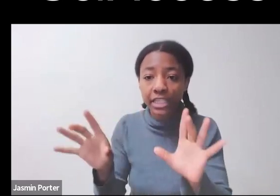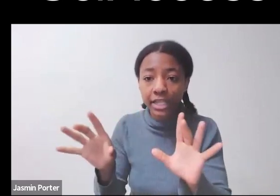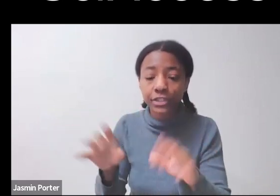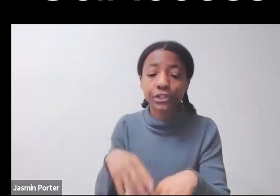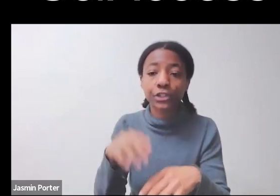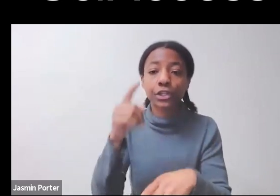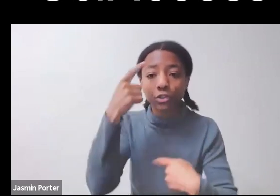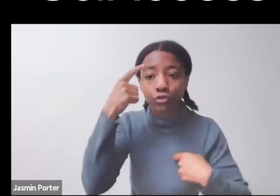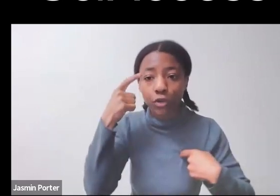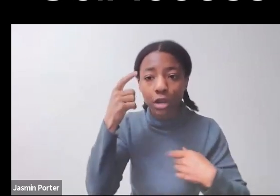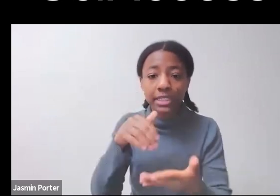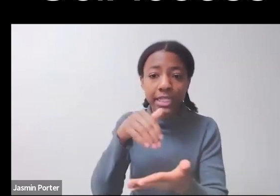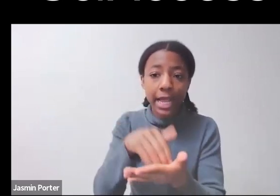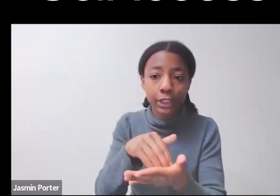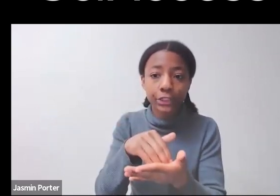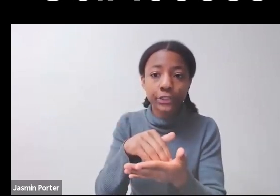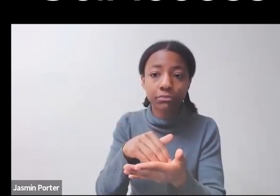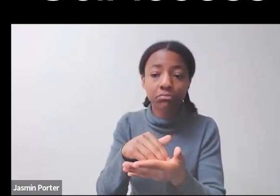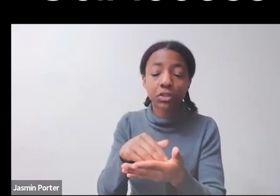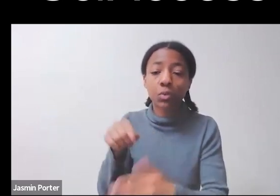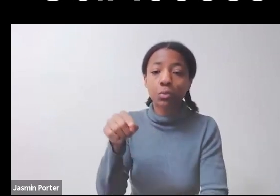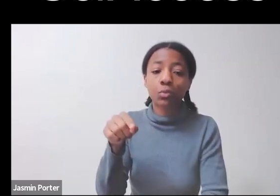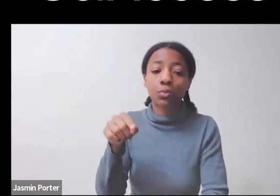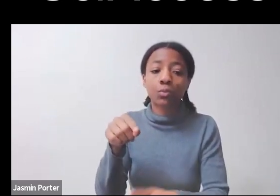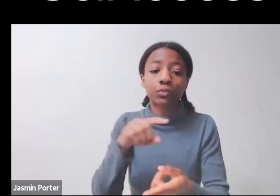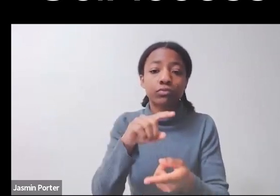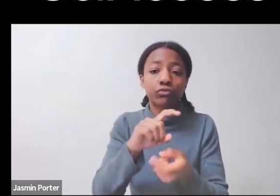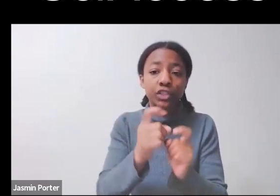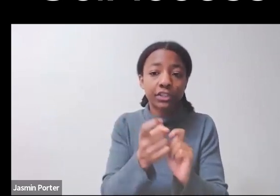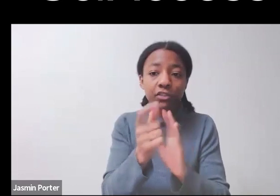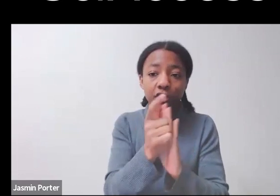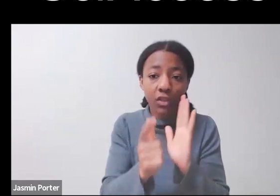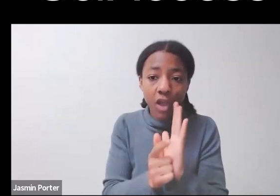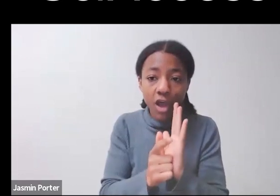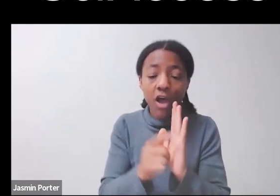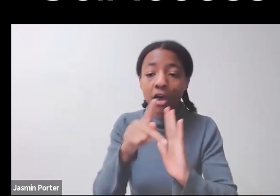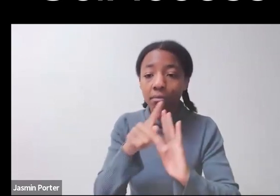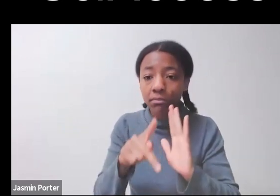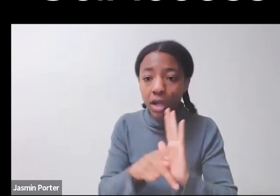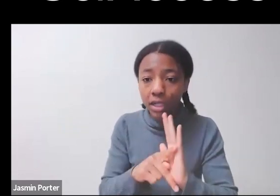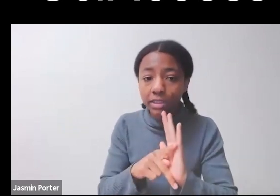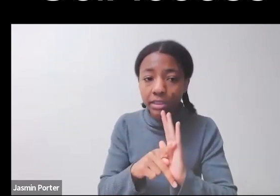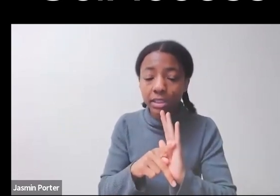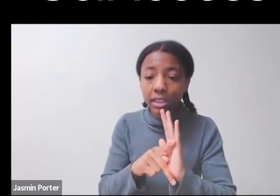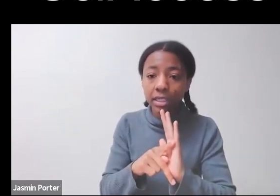as well as changes in legal qualifications. I'm thinking about now how the COVID long haulers